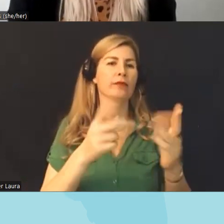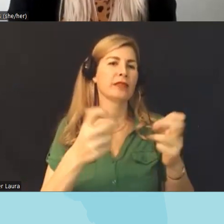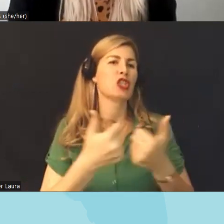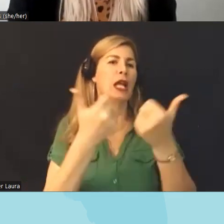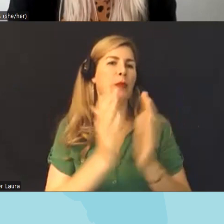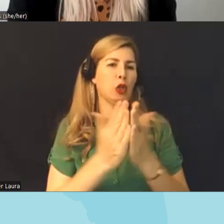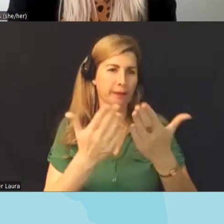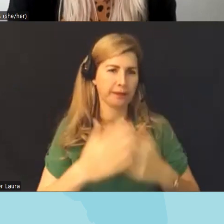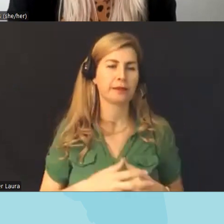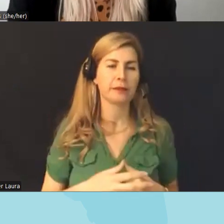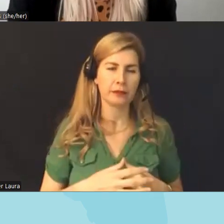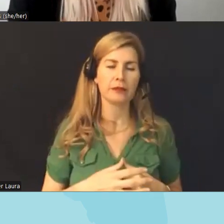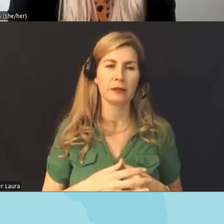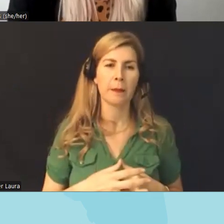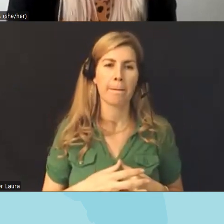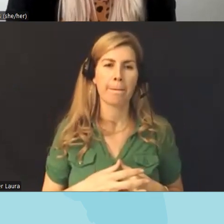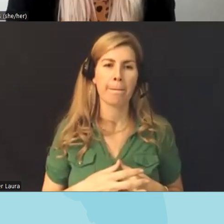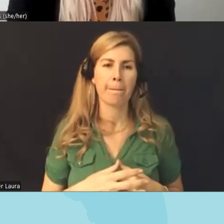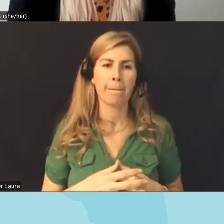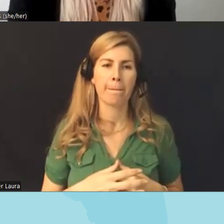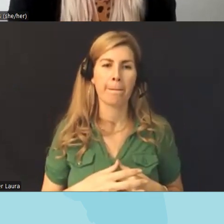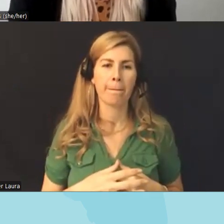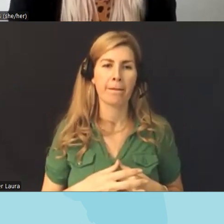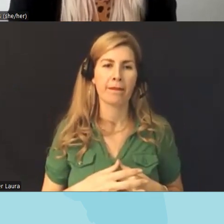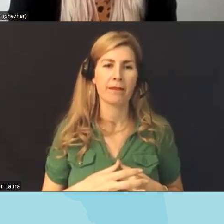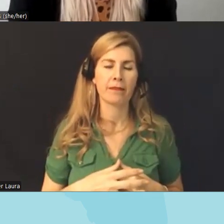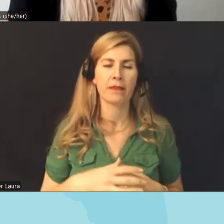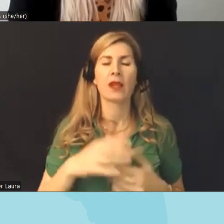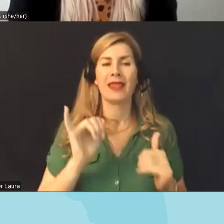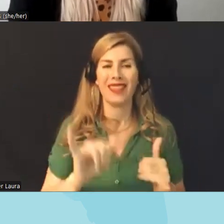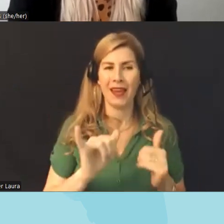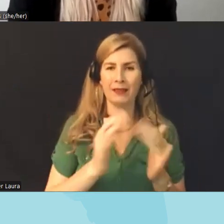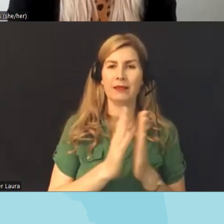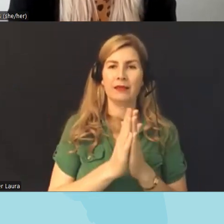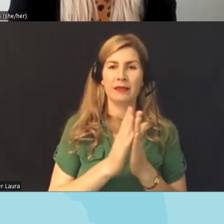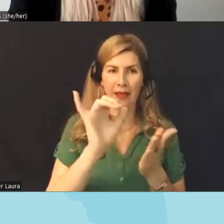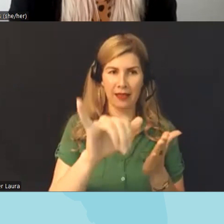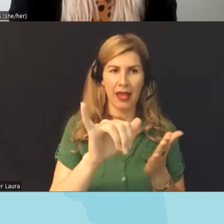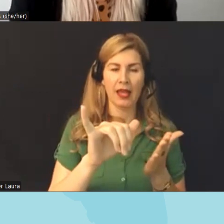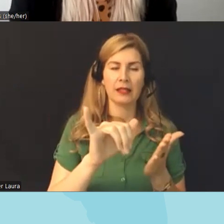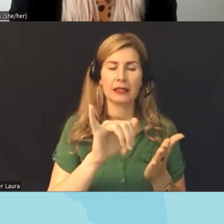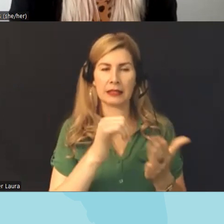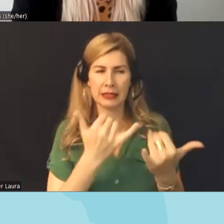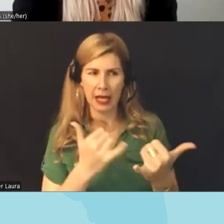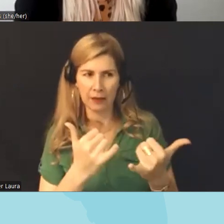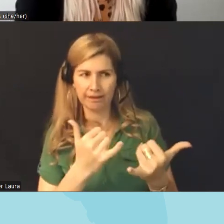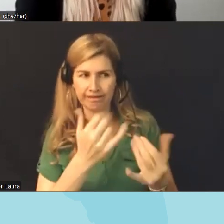First Amendment friendly one so we're shopping that around uh uh school districts uh to try